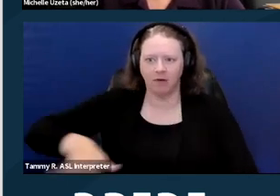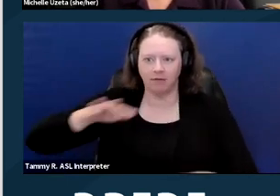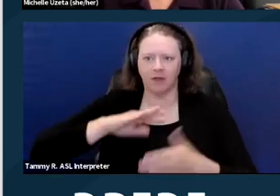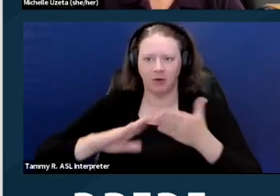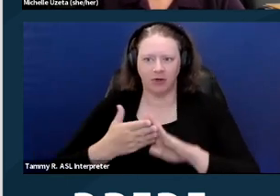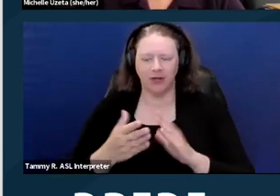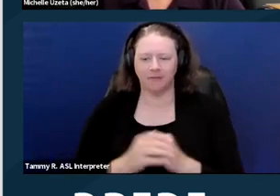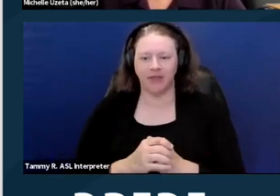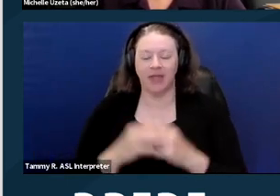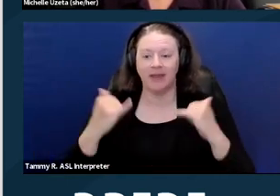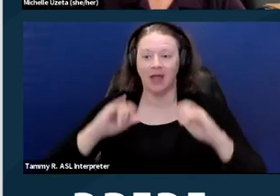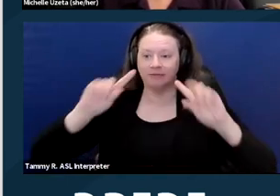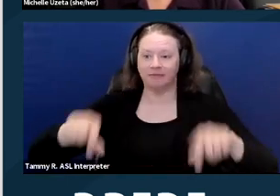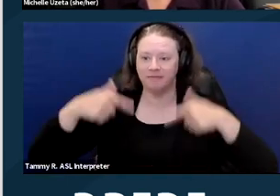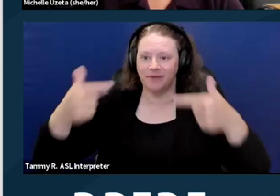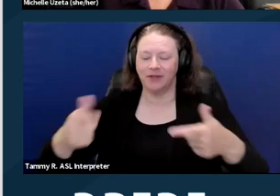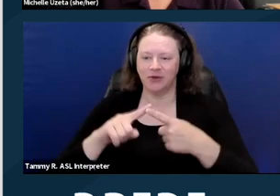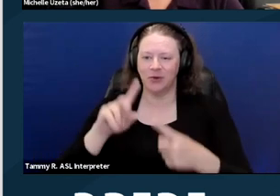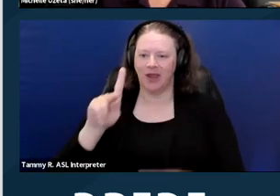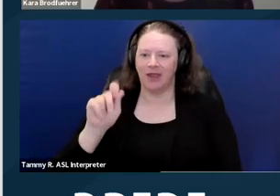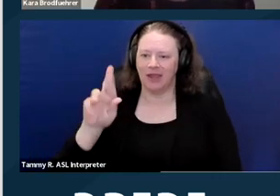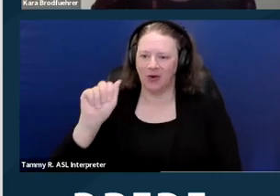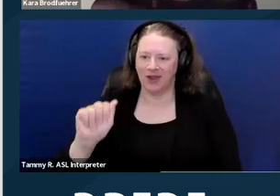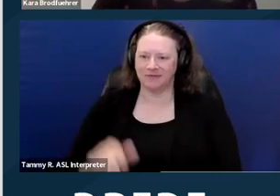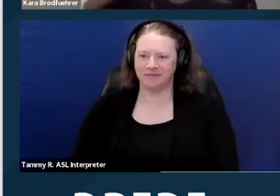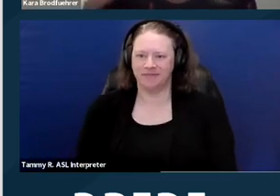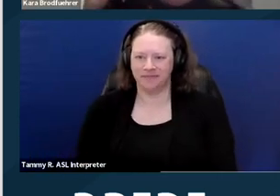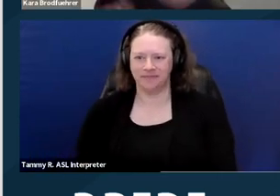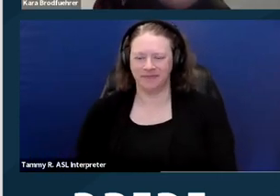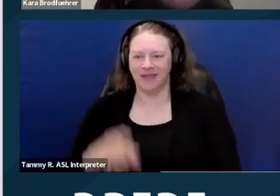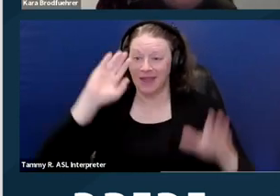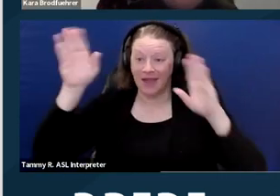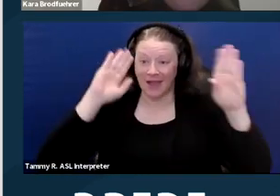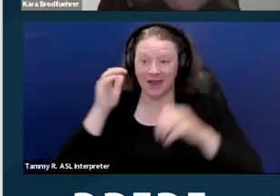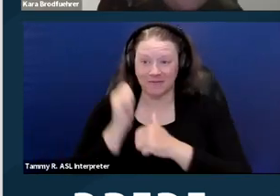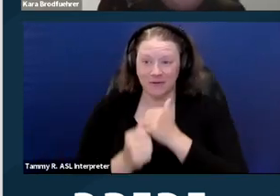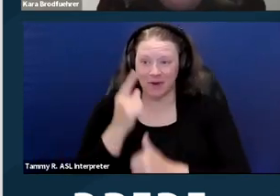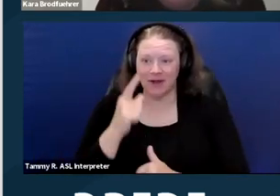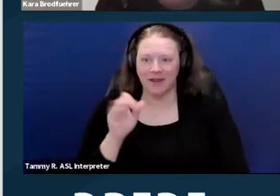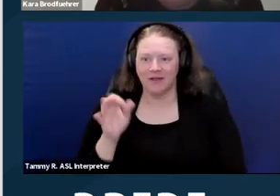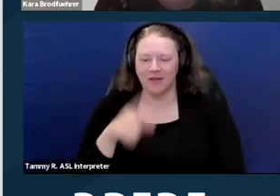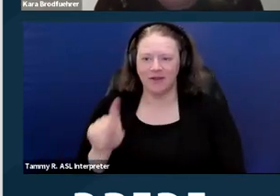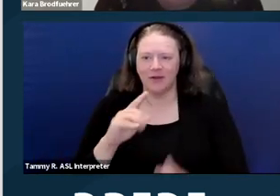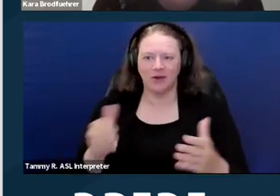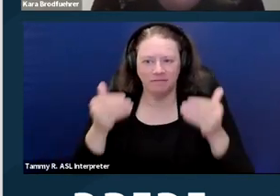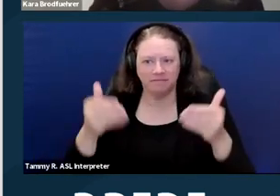And with that, I will turn it over to Kara. Hi everyone. If you could go on to the next slide, that would be great.